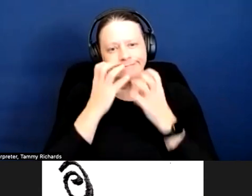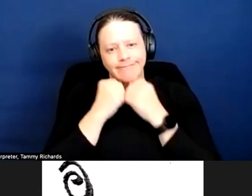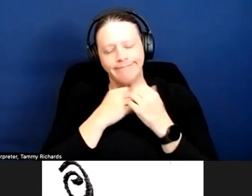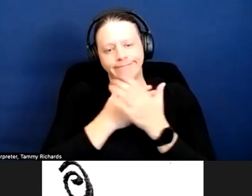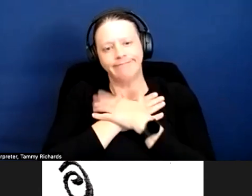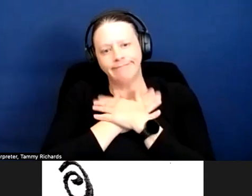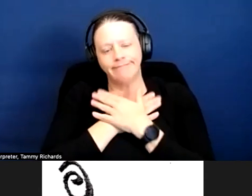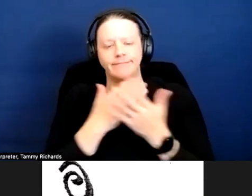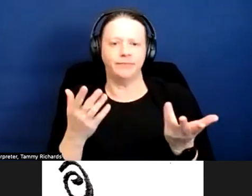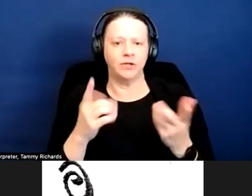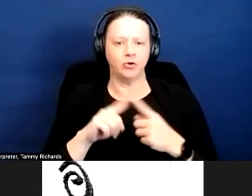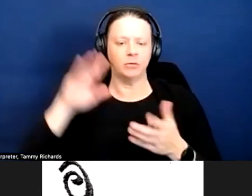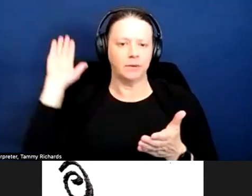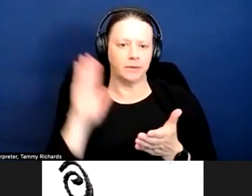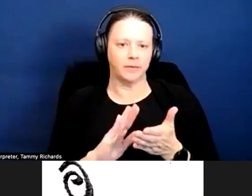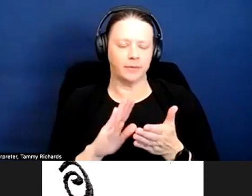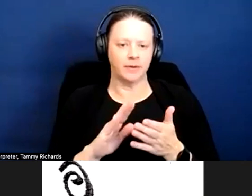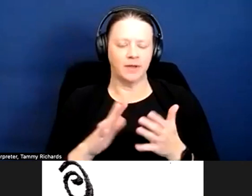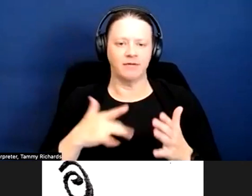feelings that are alleviated.